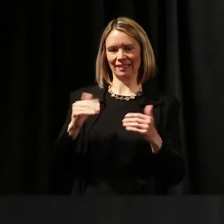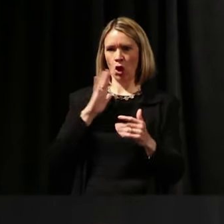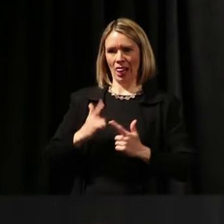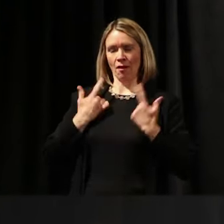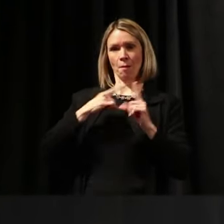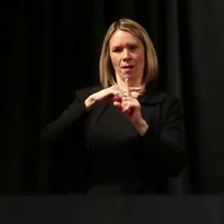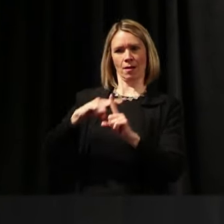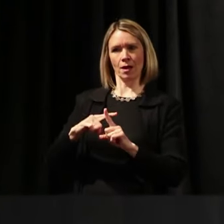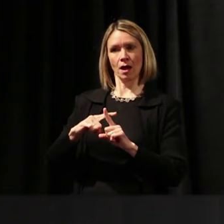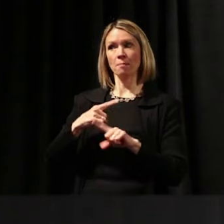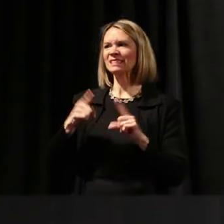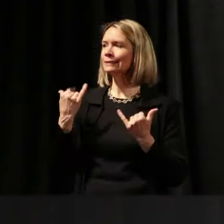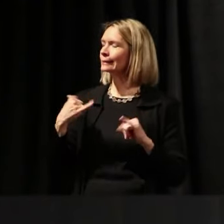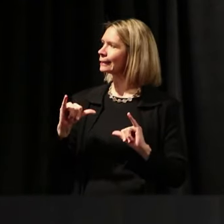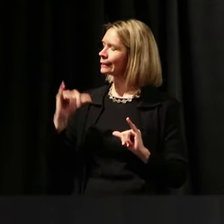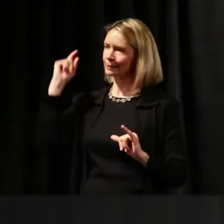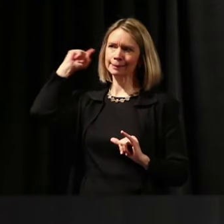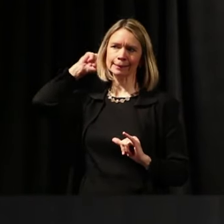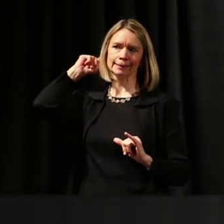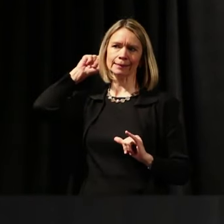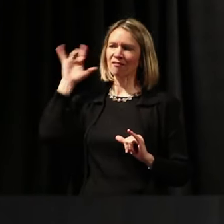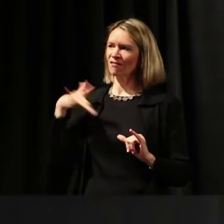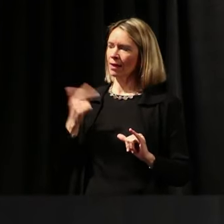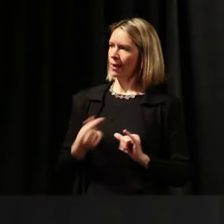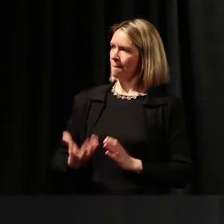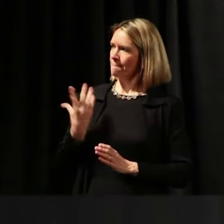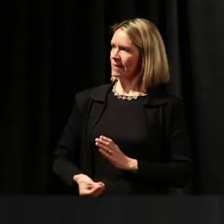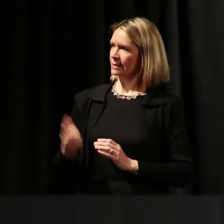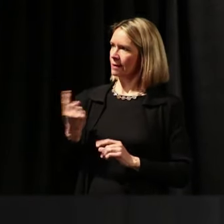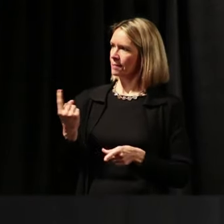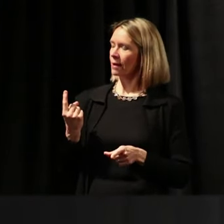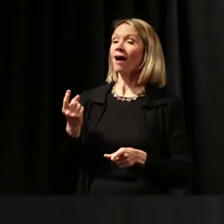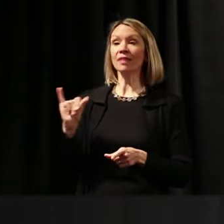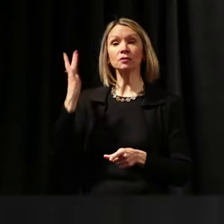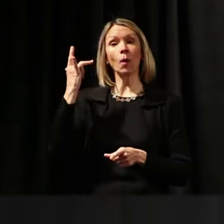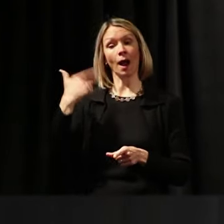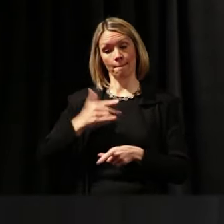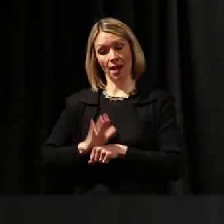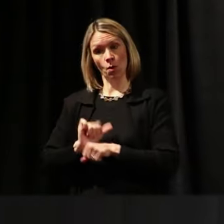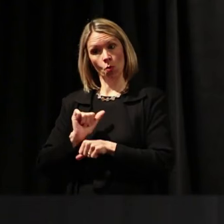like I missed something. So, that's why my work with Walden, I'm trying to figure out